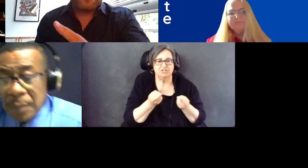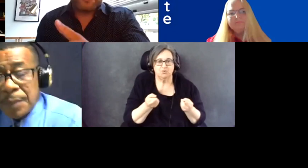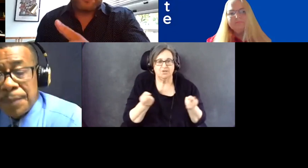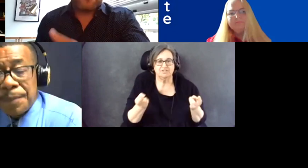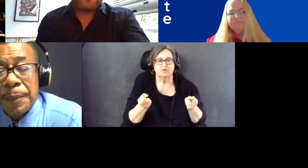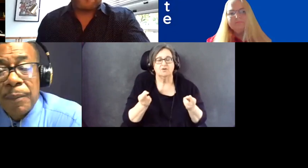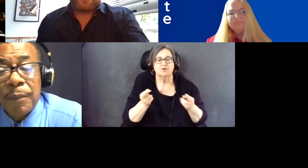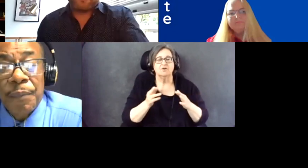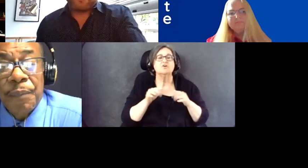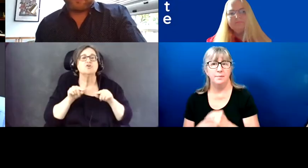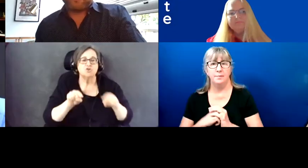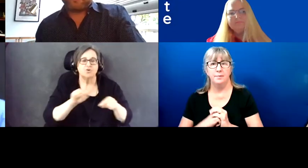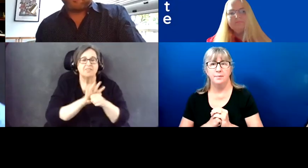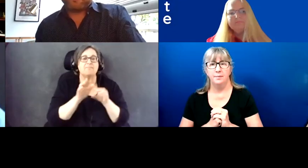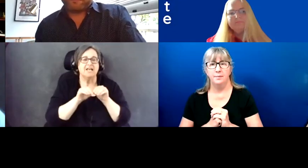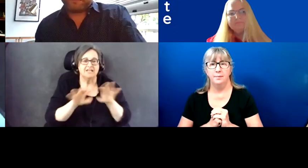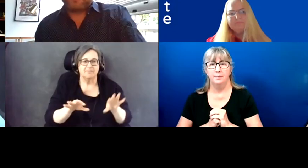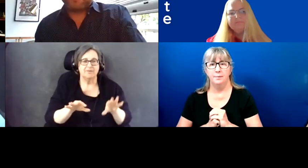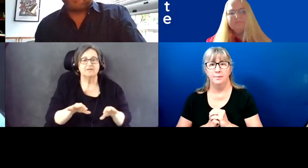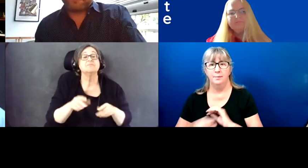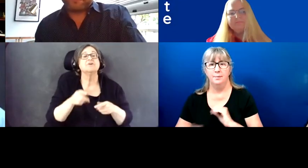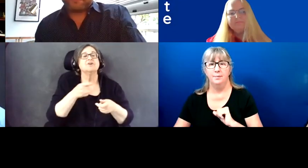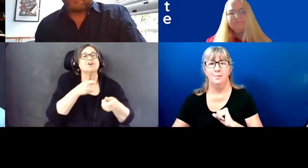pandemic. Thank you so very much, Cedric. I appreciate that.